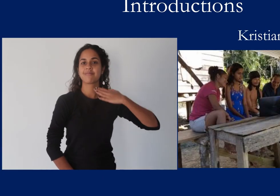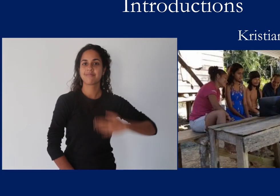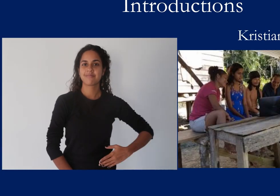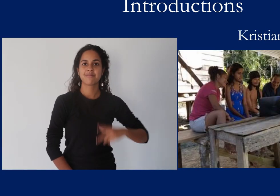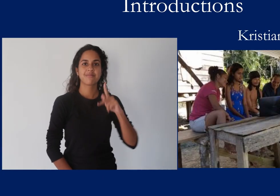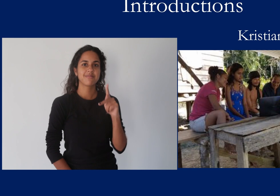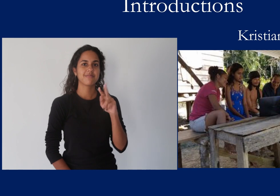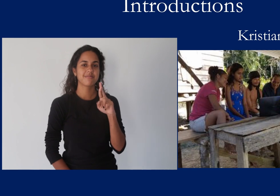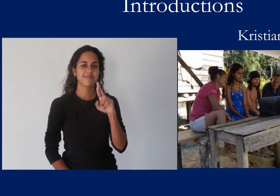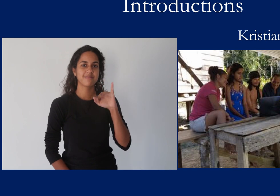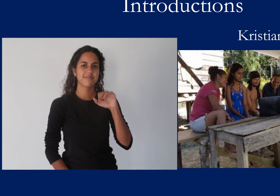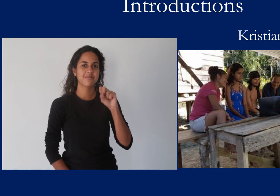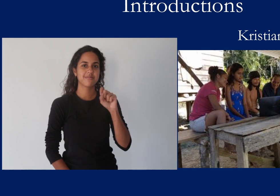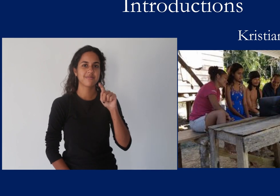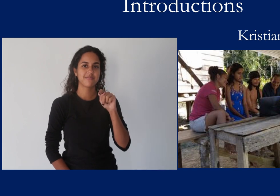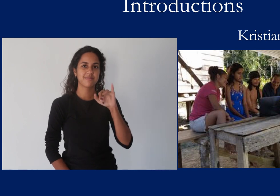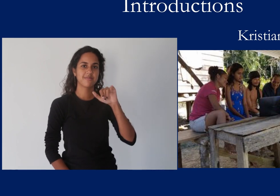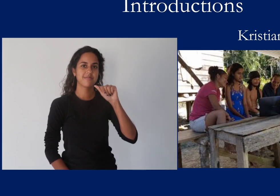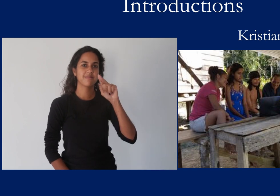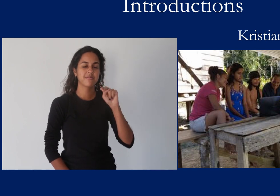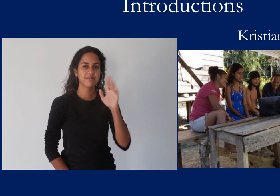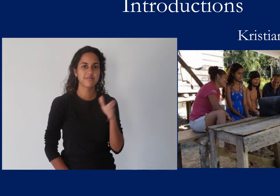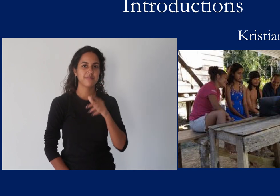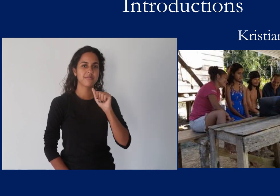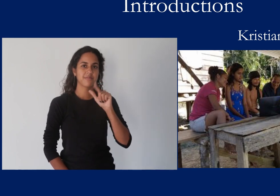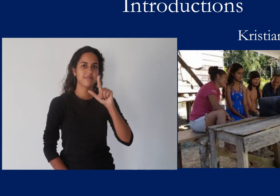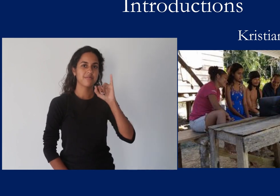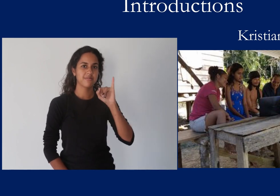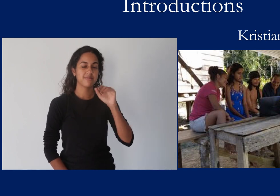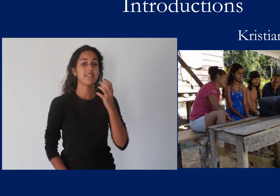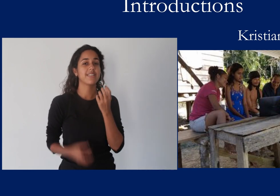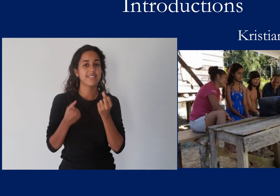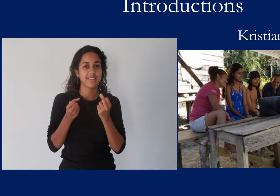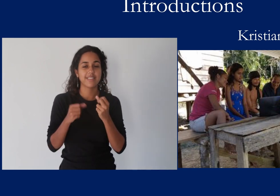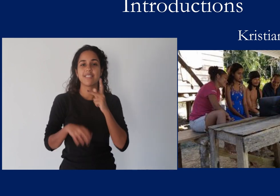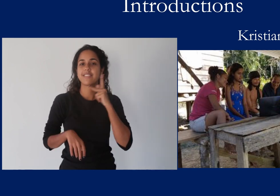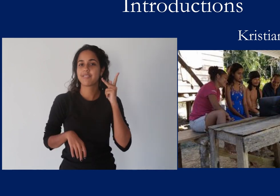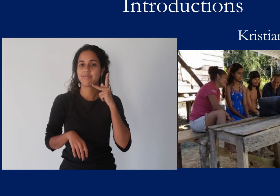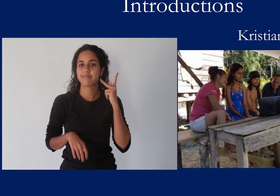Hello, my name is Kristian Ali. This is my sign name.